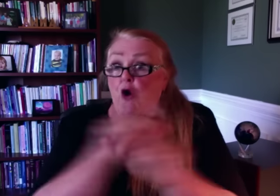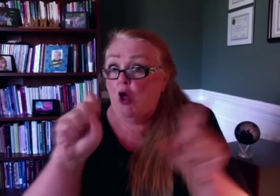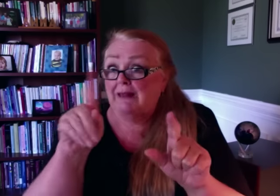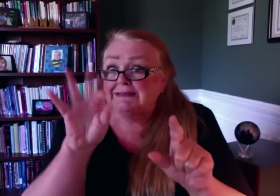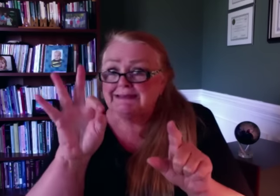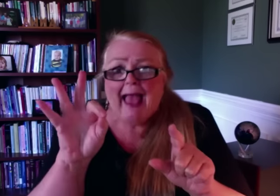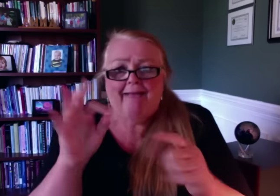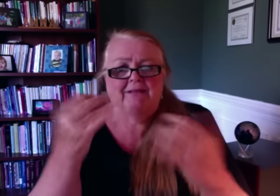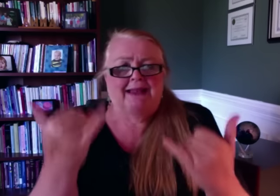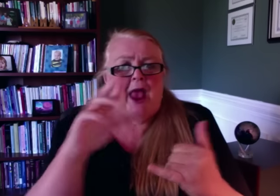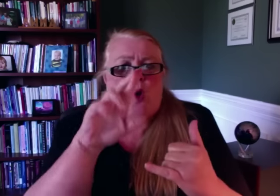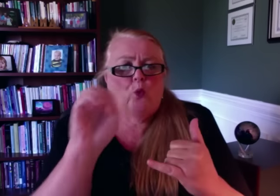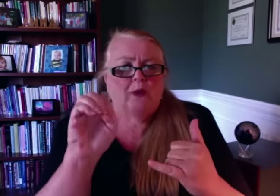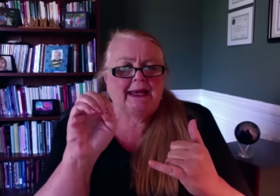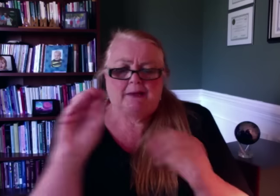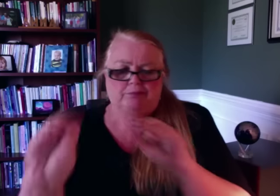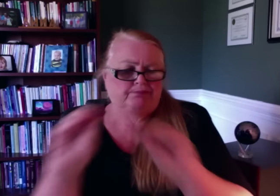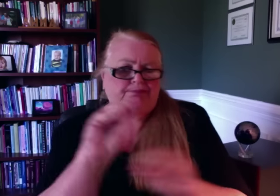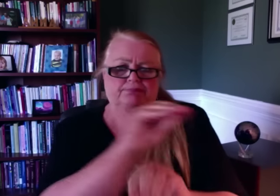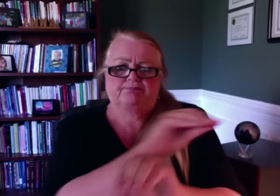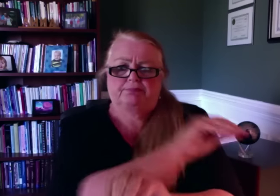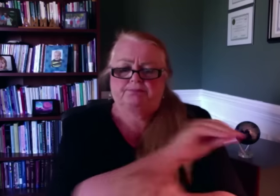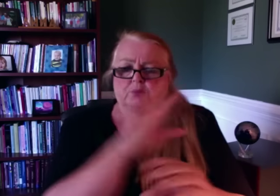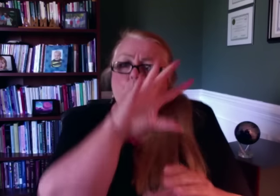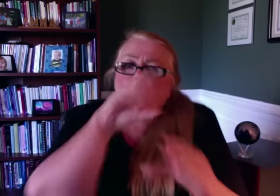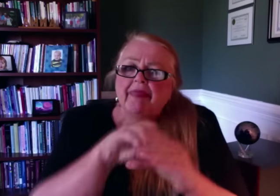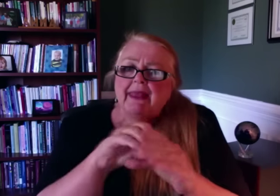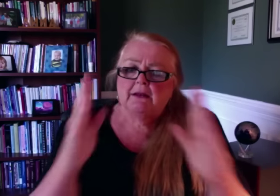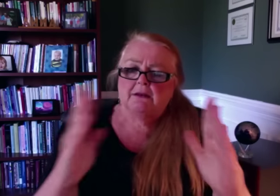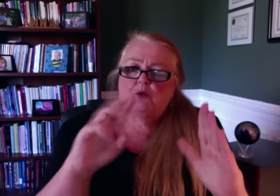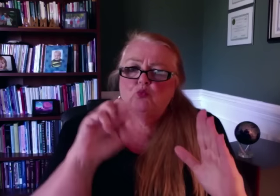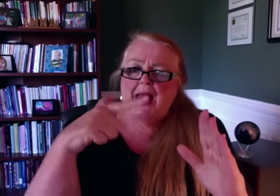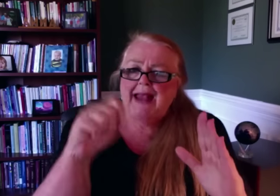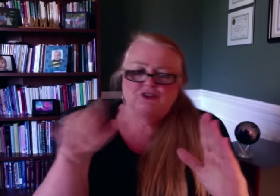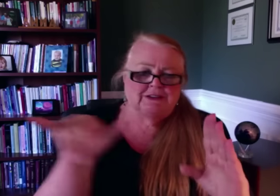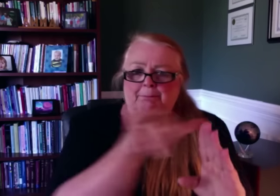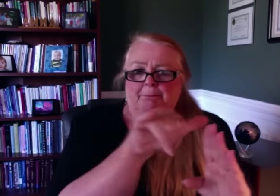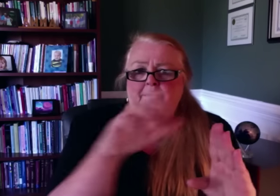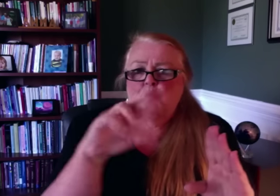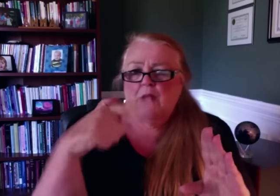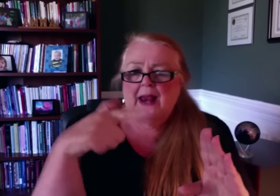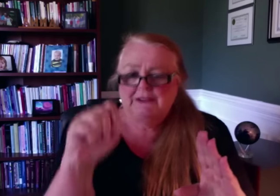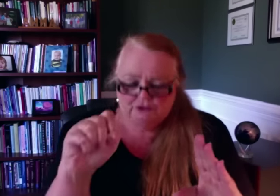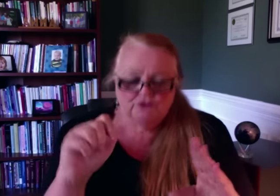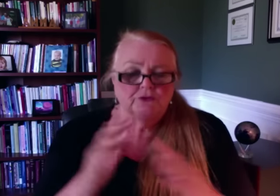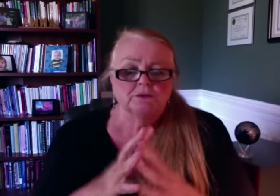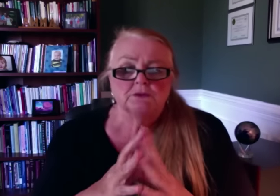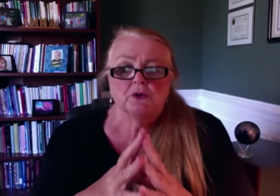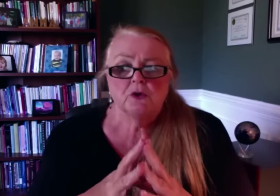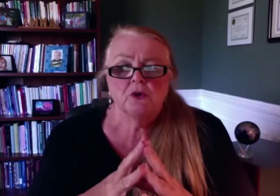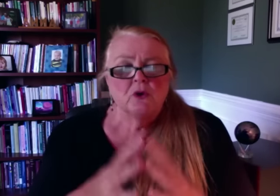This means that all staff positions are re-assigned within these positions and salary ranges.